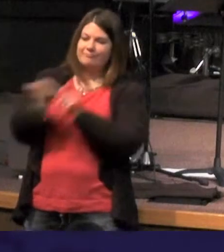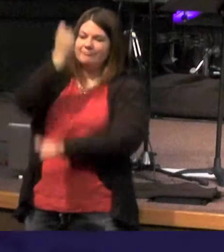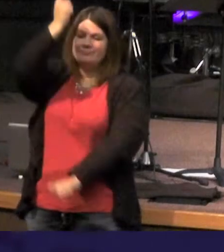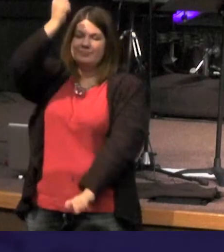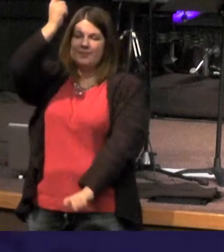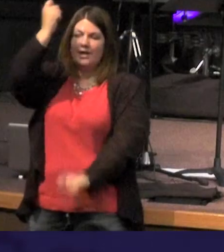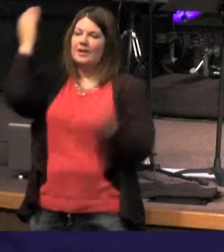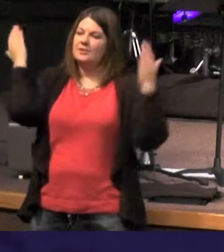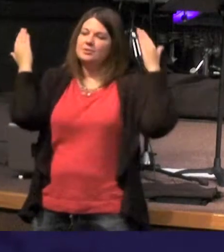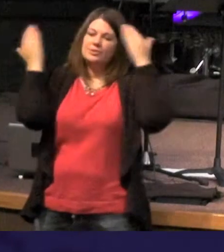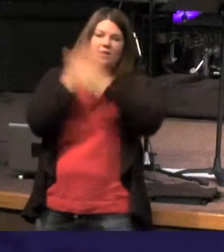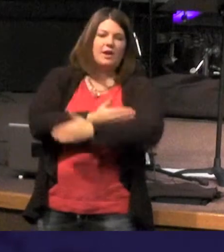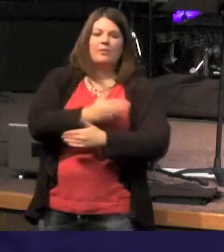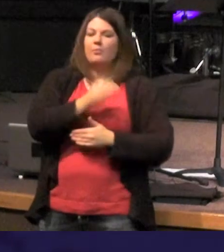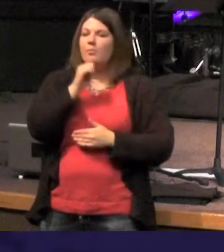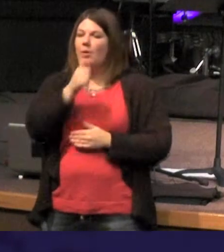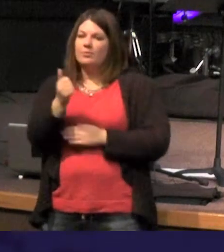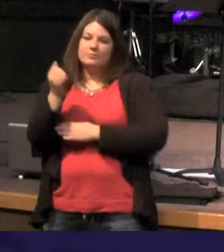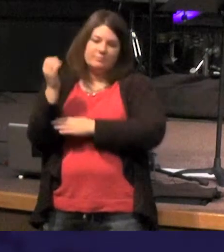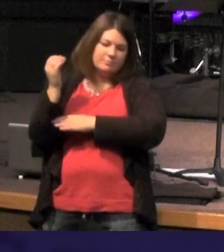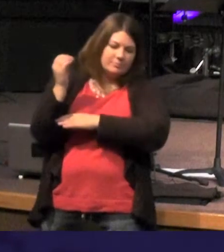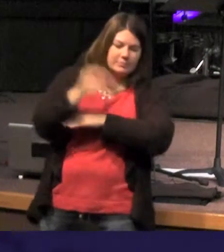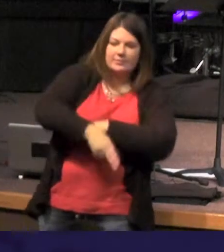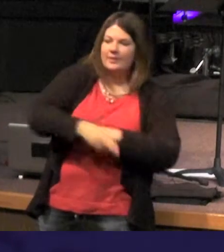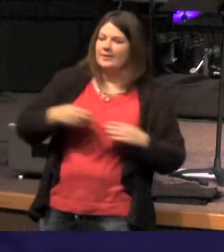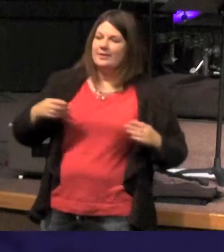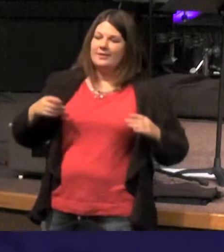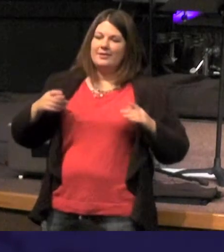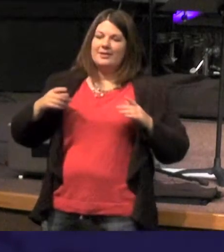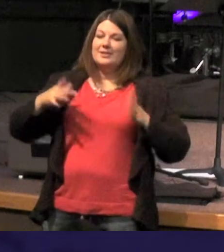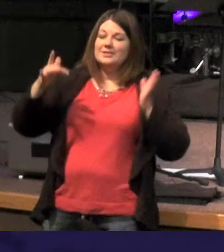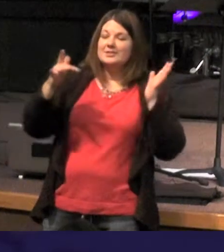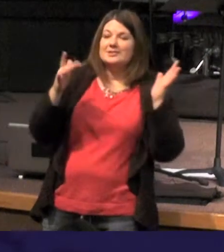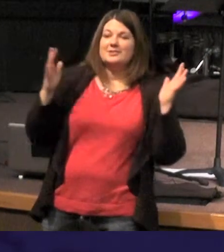and the darkness will never overcome it can't overpowered Jesus